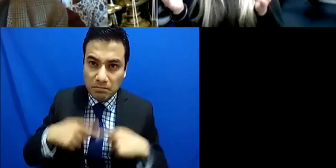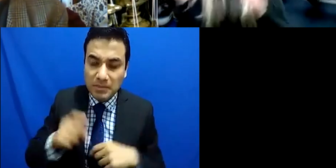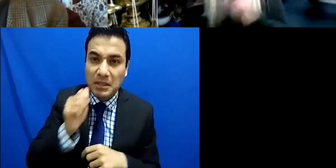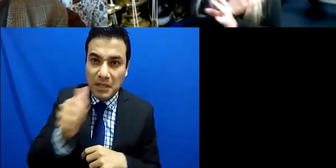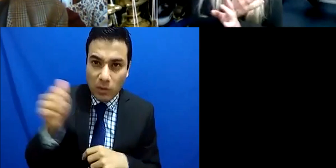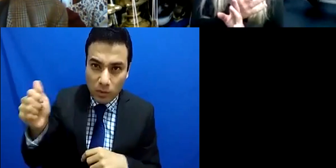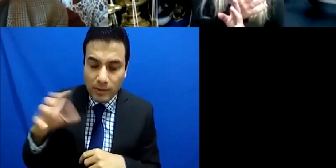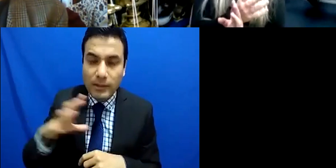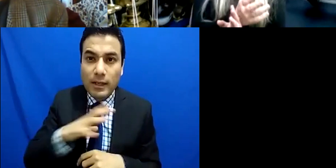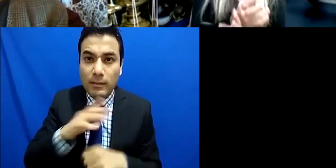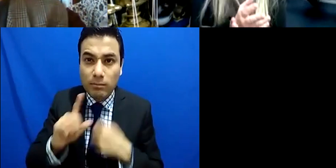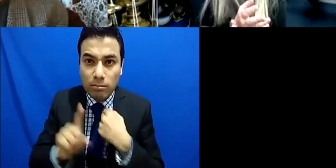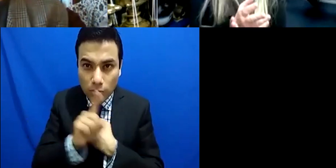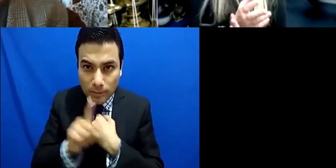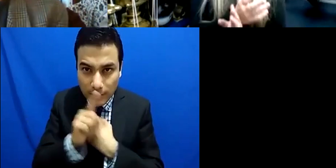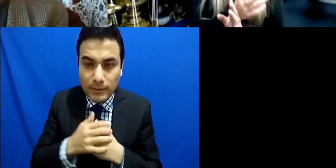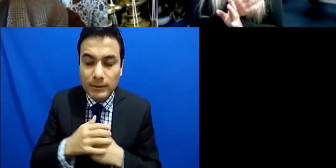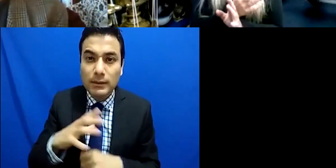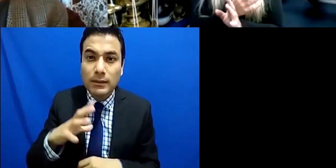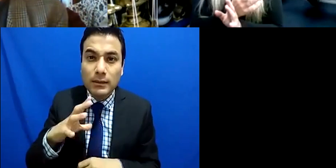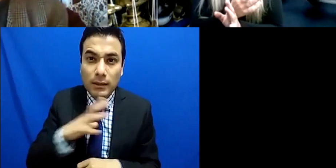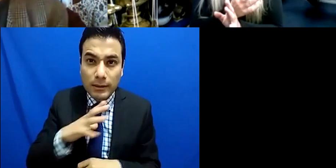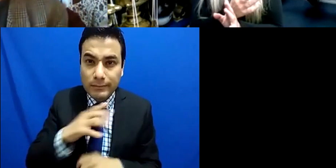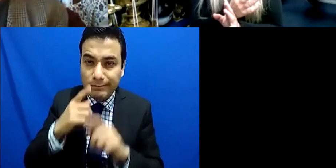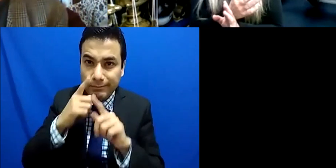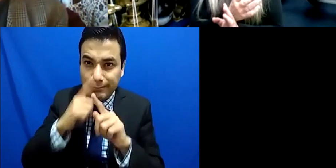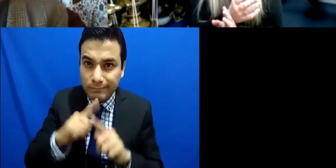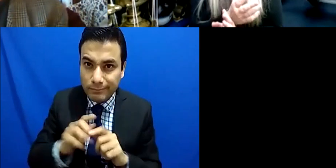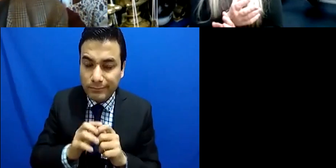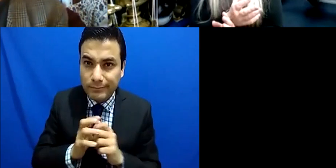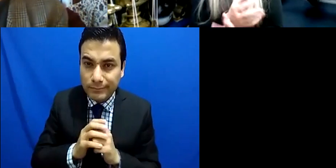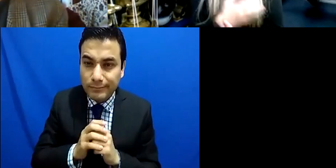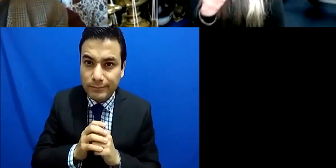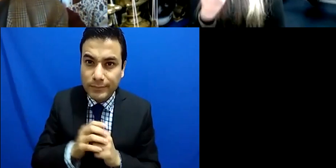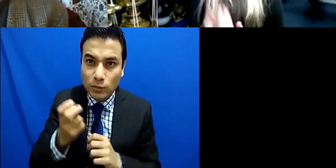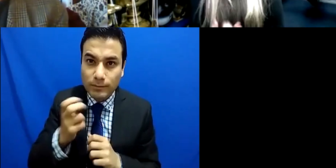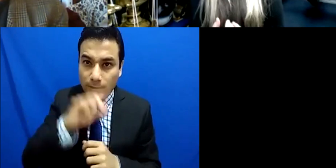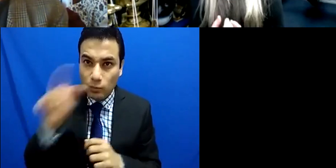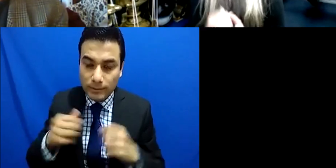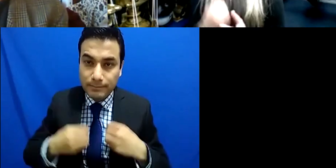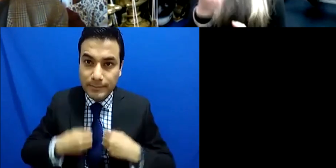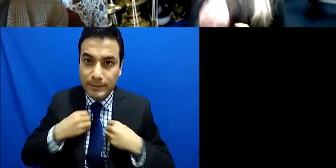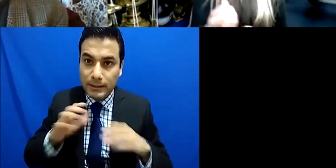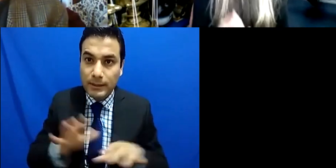lives have changed greatly and therefore you know the arts is absolutely crucial in reaching out to